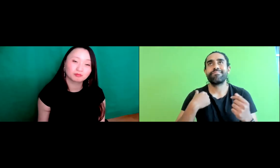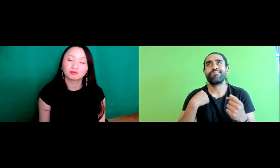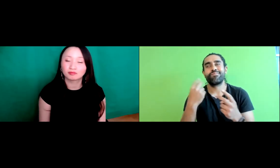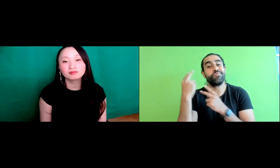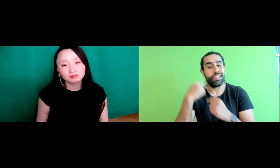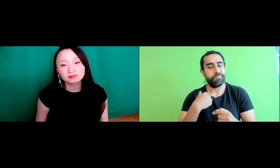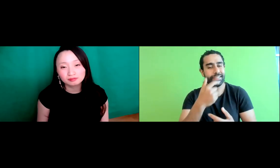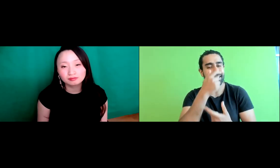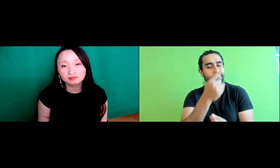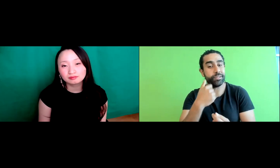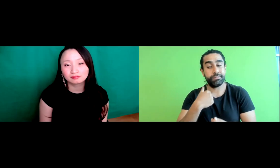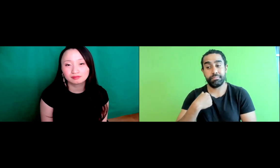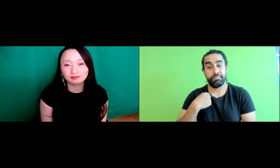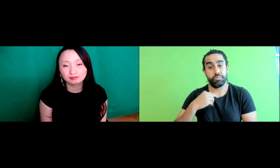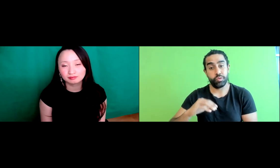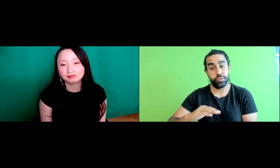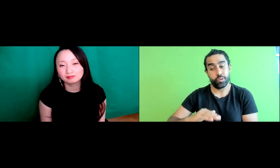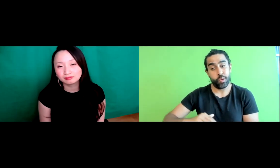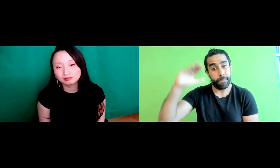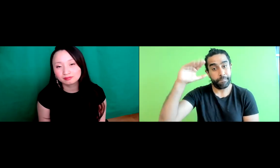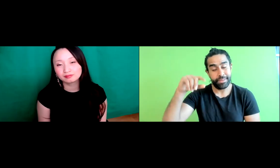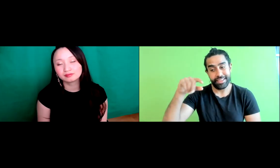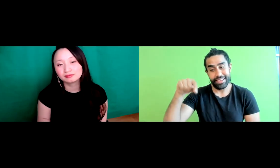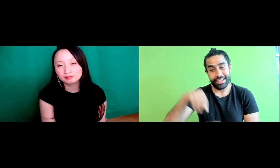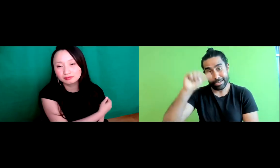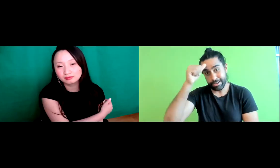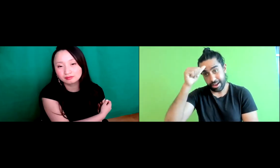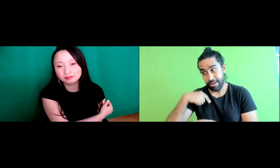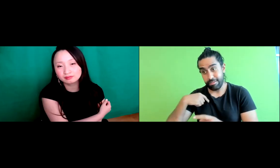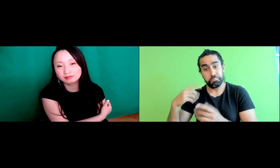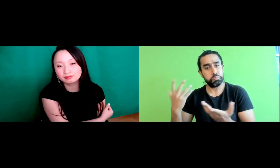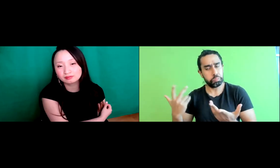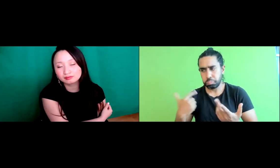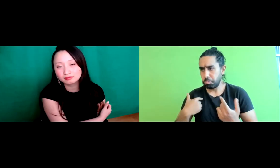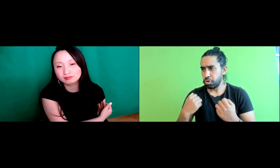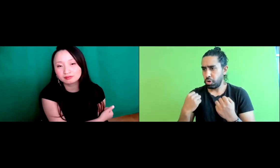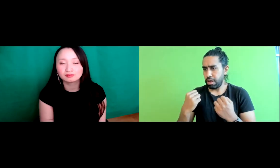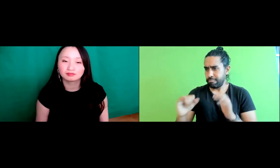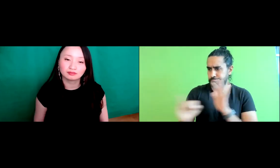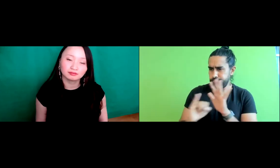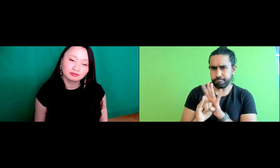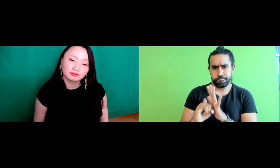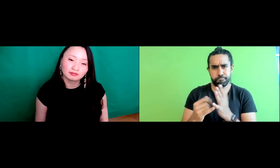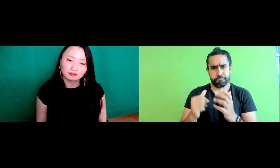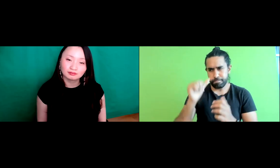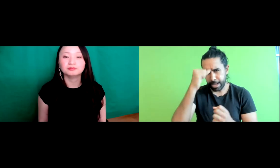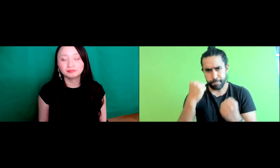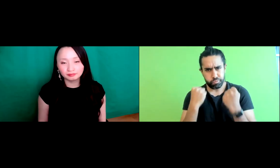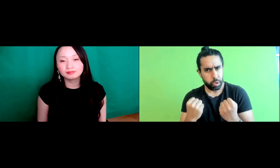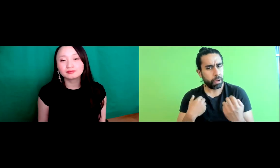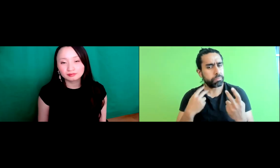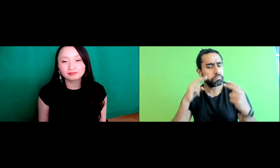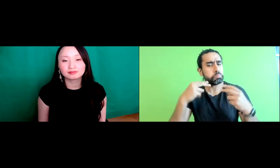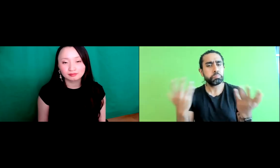Interesting. Looking back to when I was growing up in India.